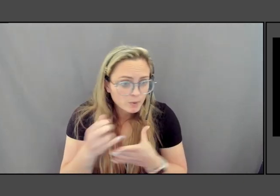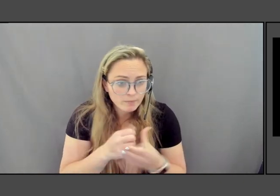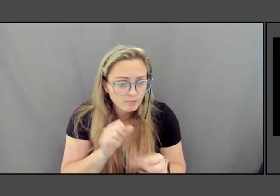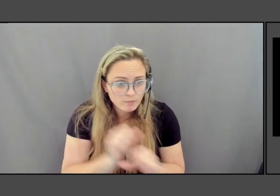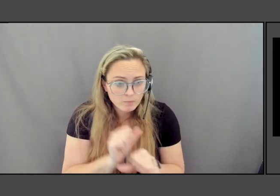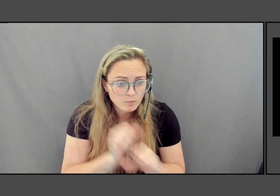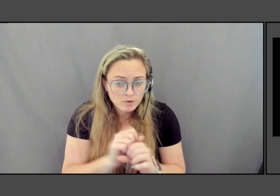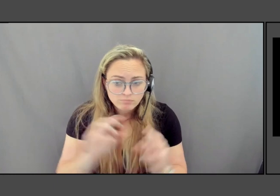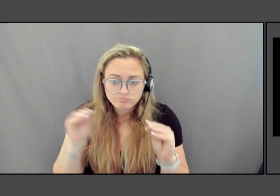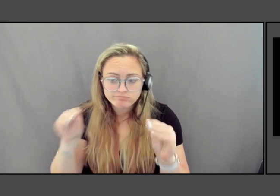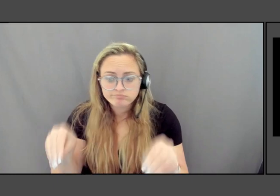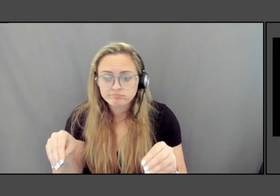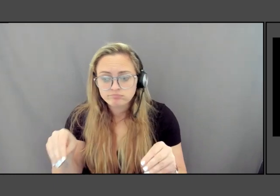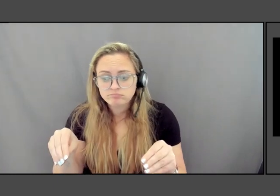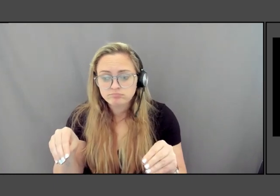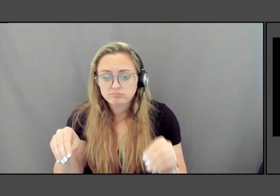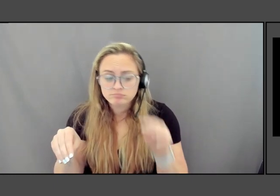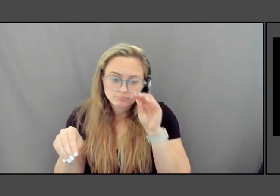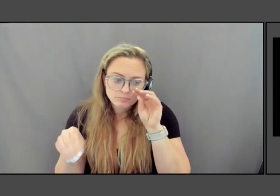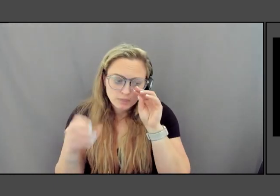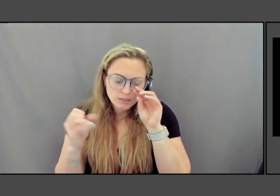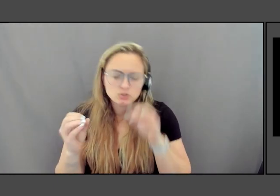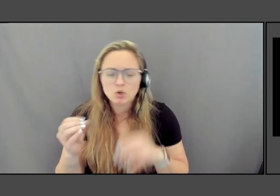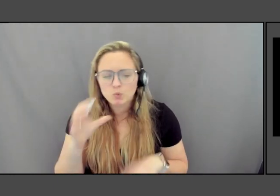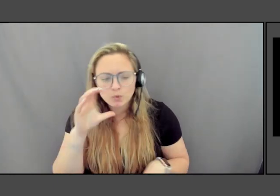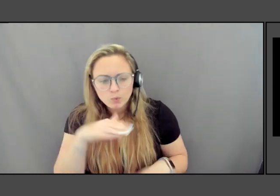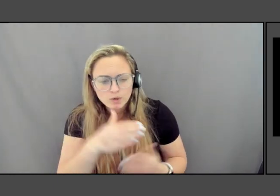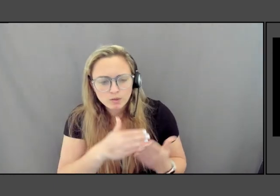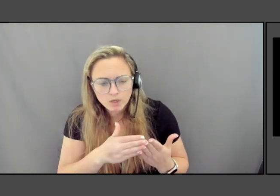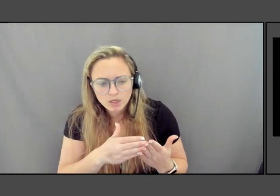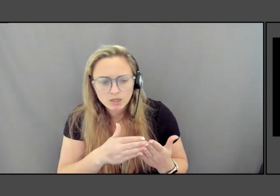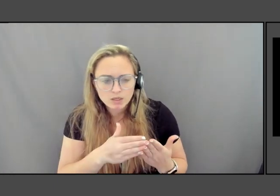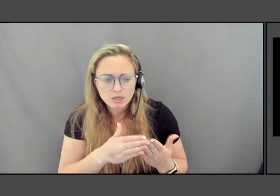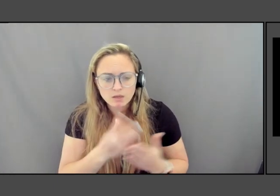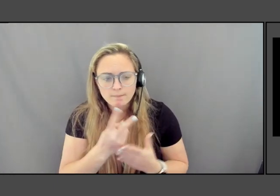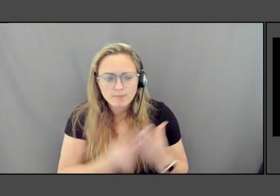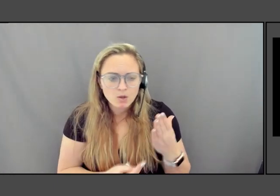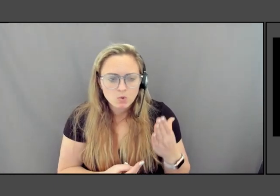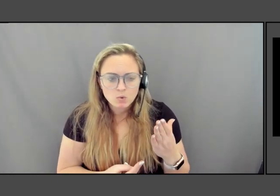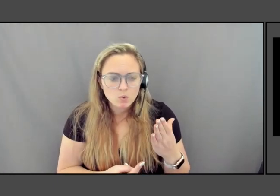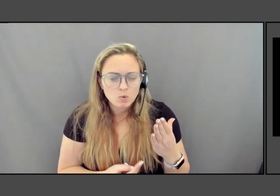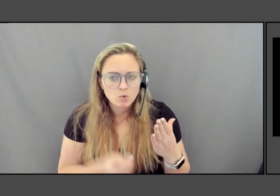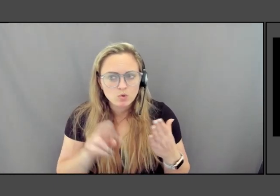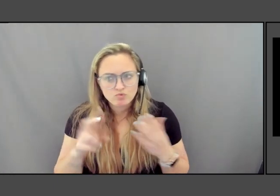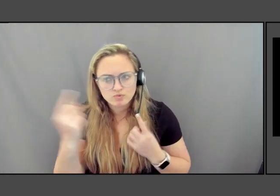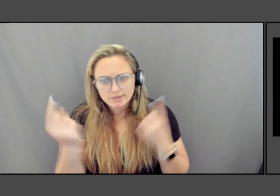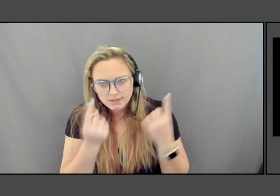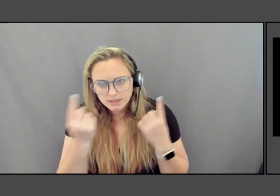So in a weird way, they're both rethinking what the form of a monument is.